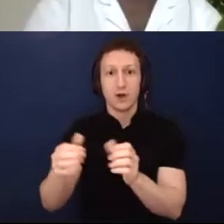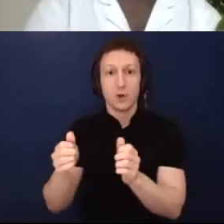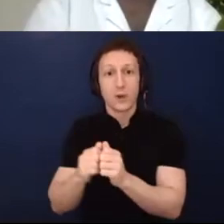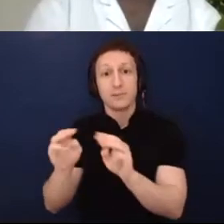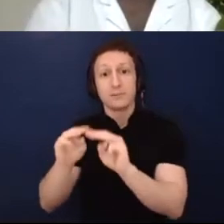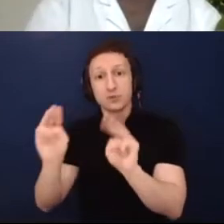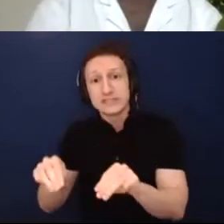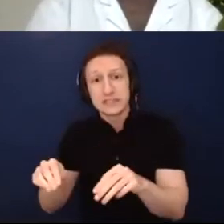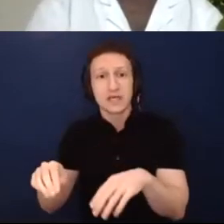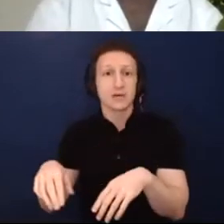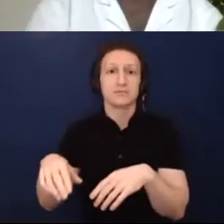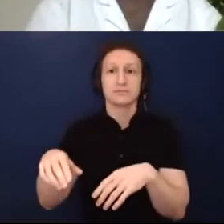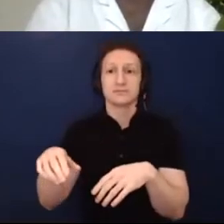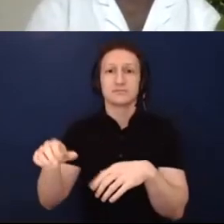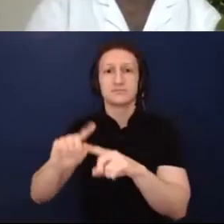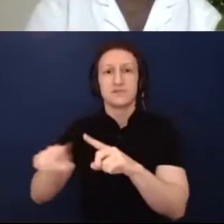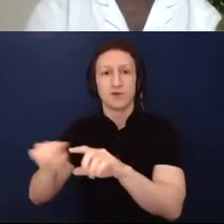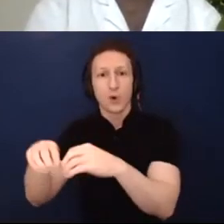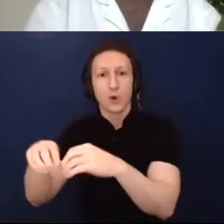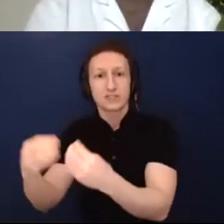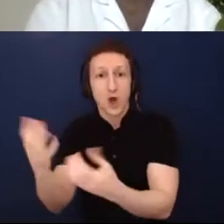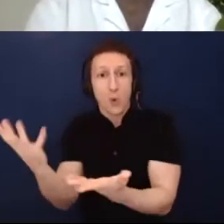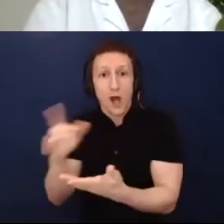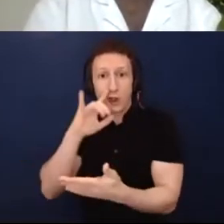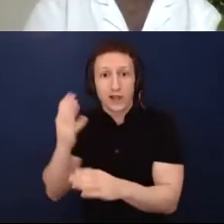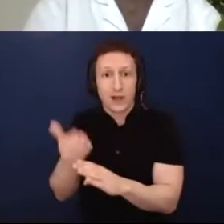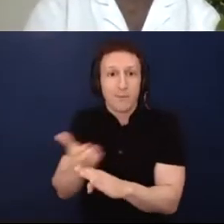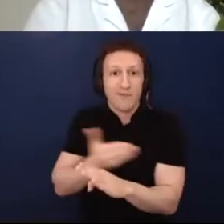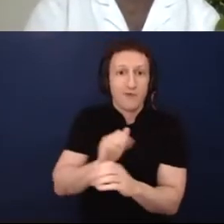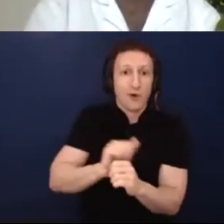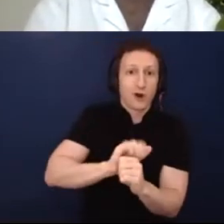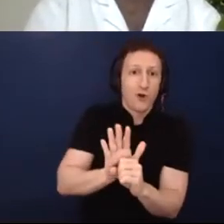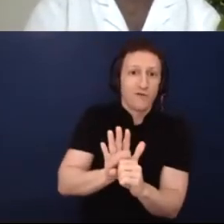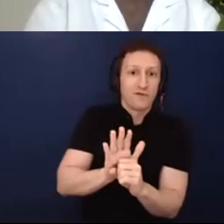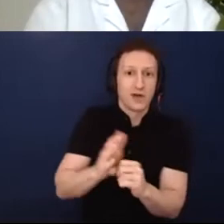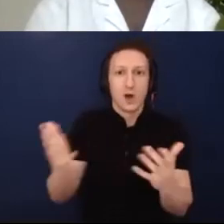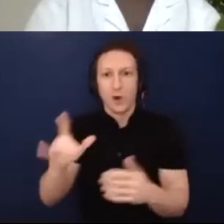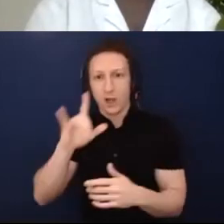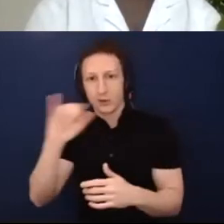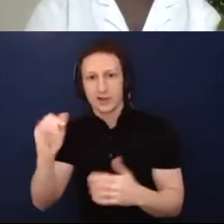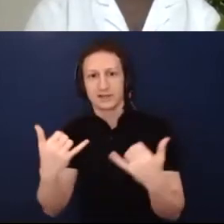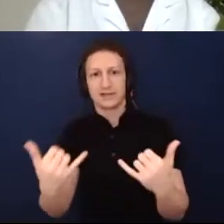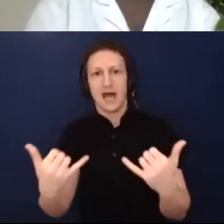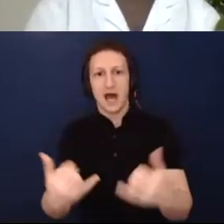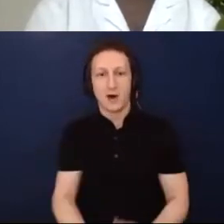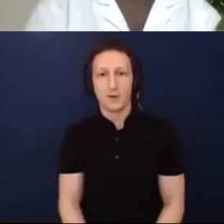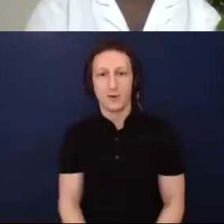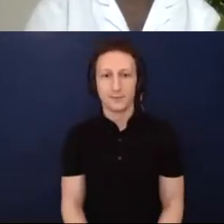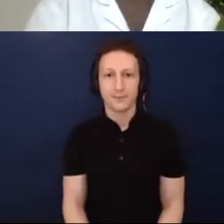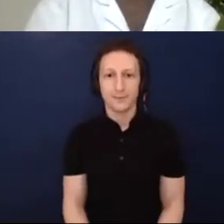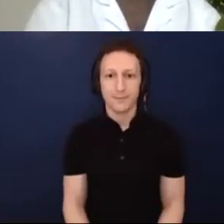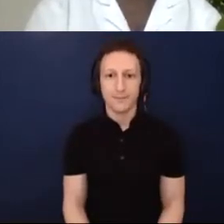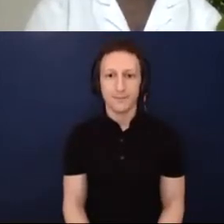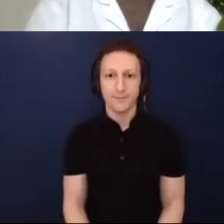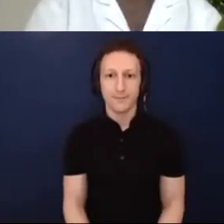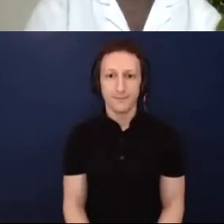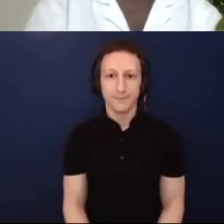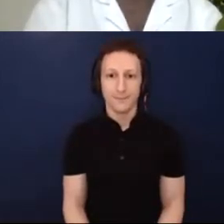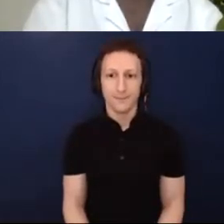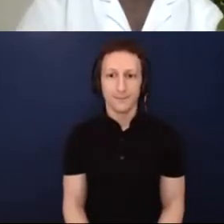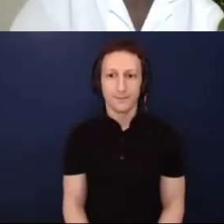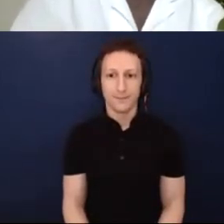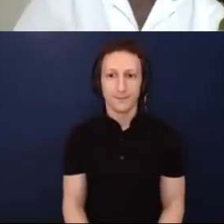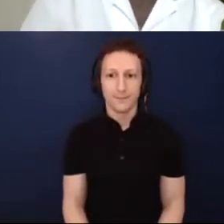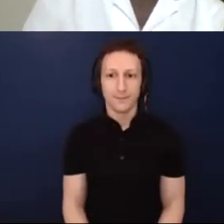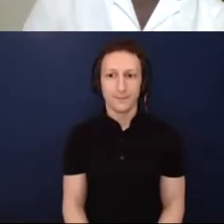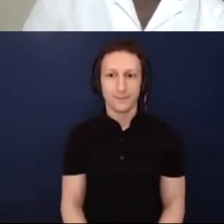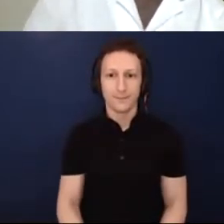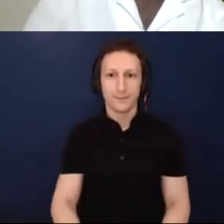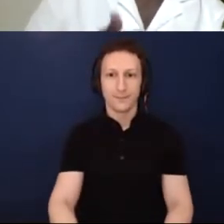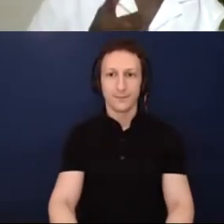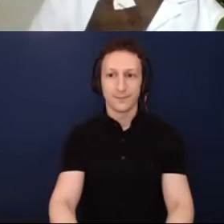the events over the past few months and what it's like now. Alexandria?